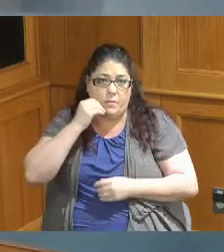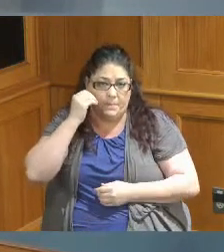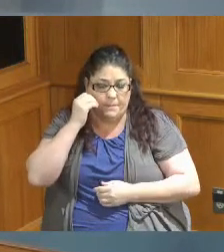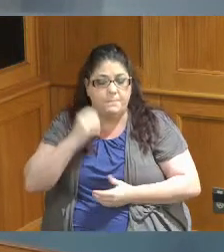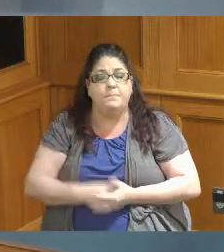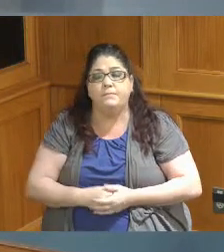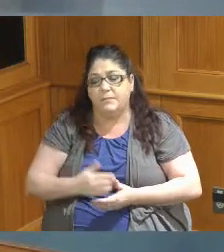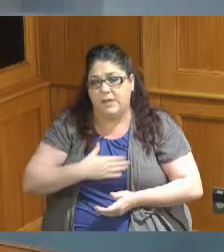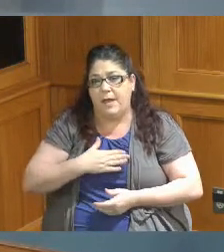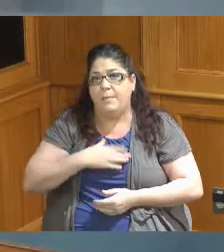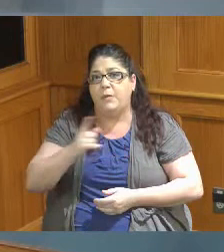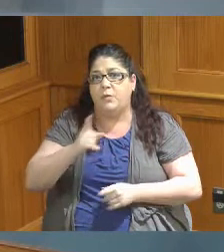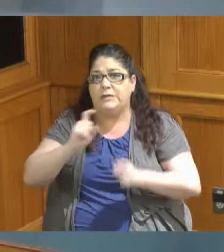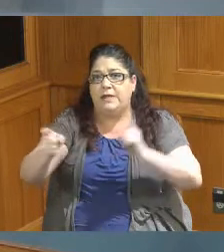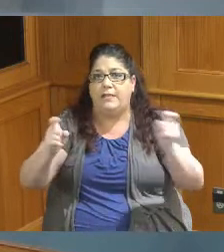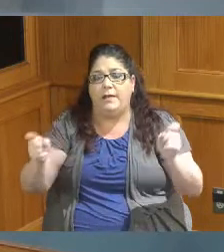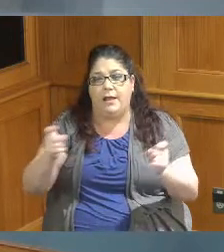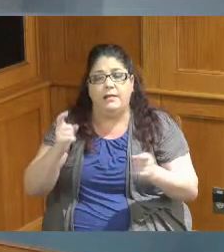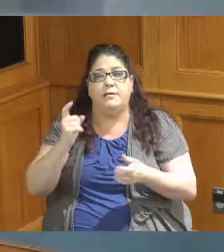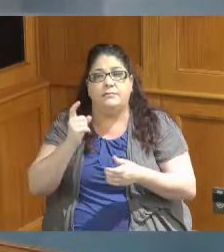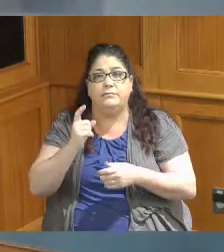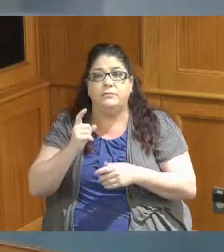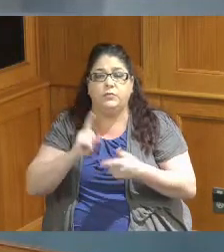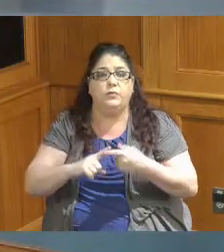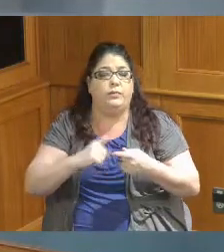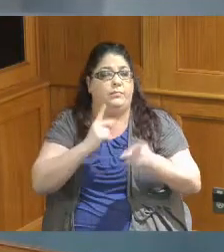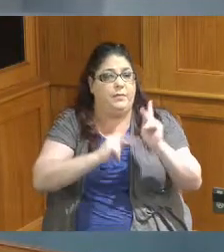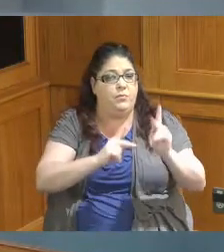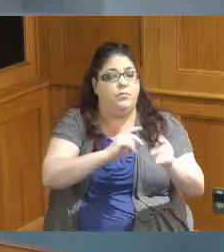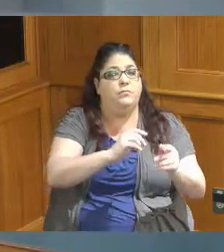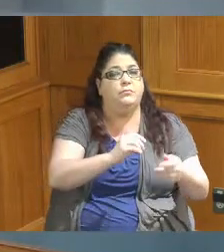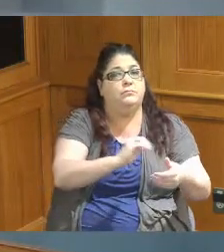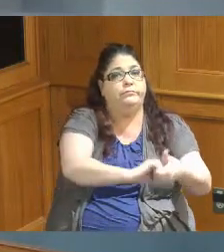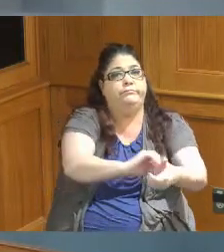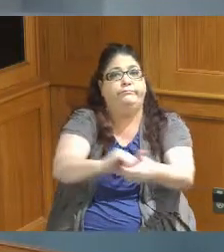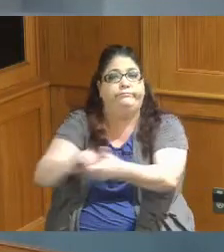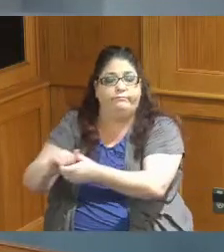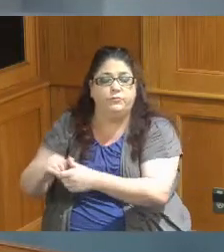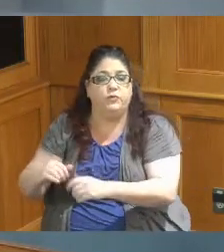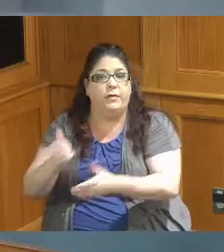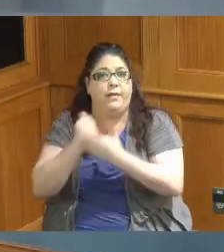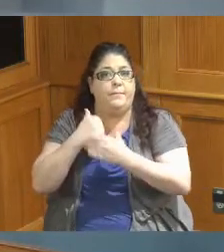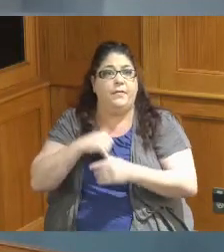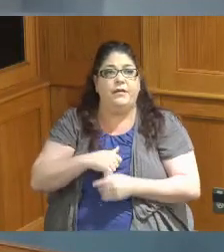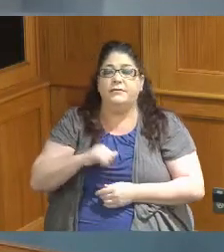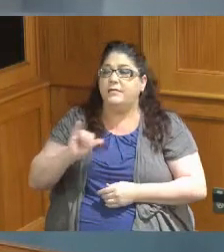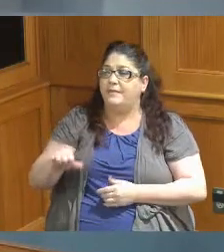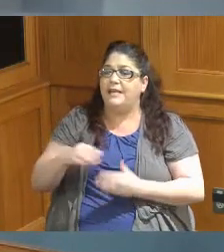that you're delegating those Partners to fulfill our mission these dollars are very unique in